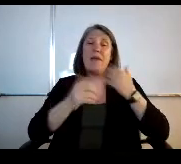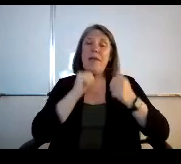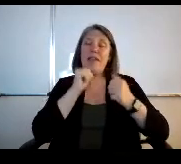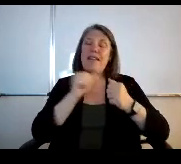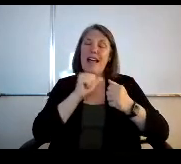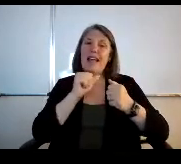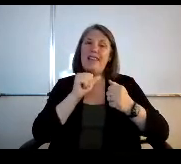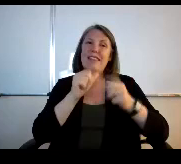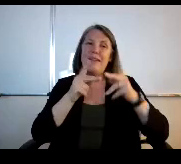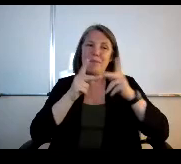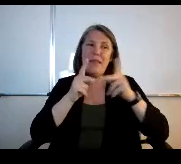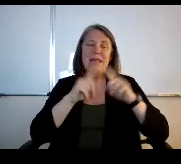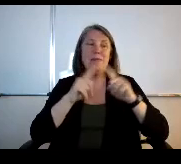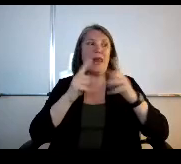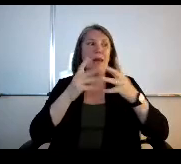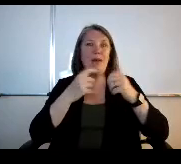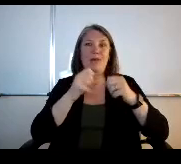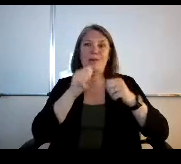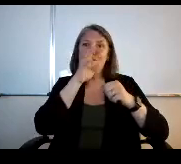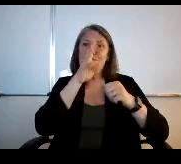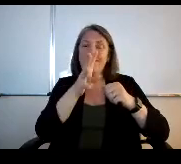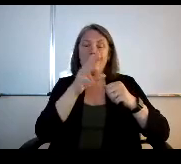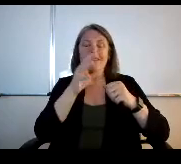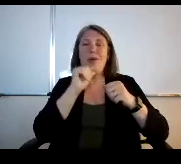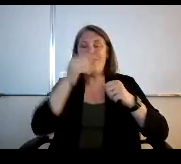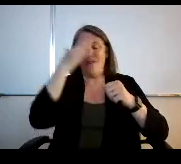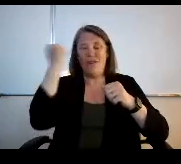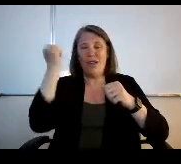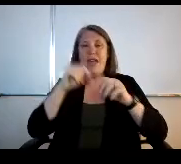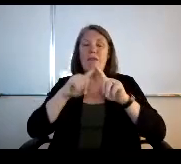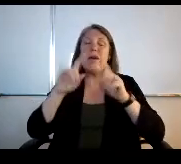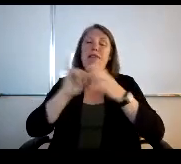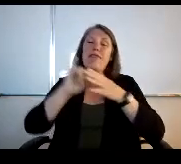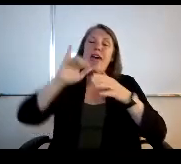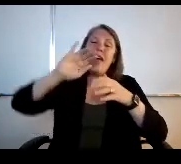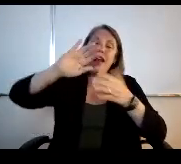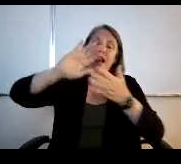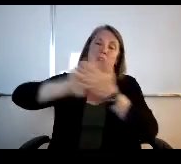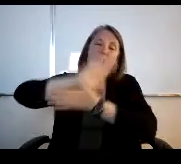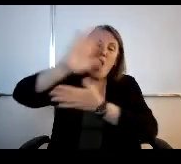but I want to say it so that I don't forget but that post secondary piece